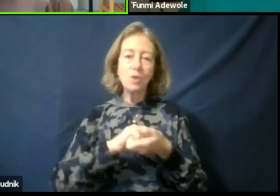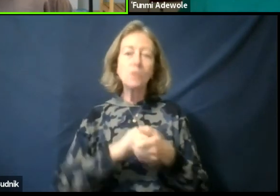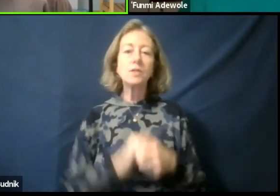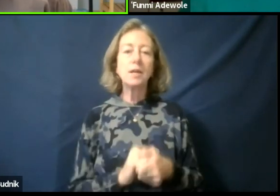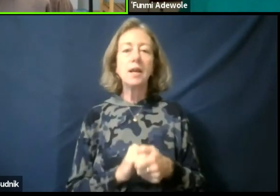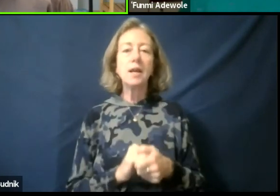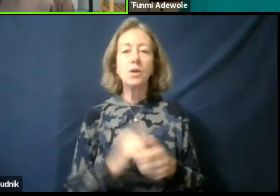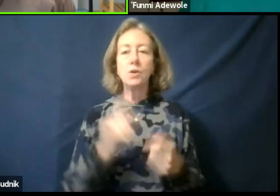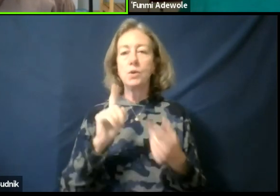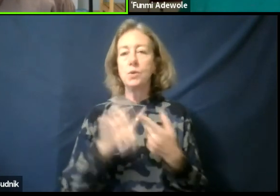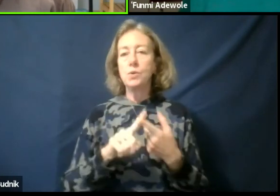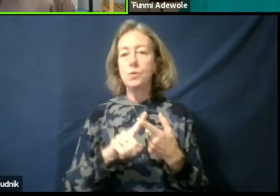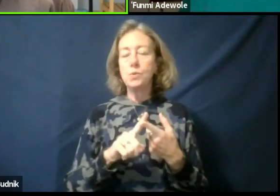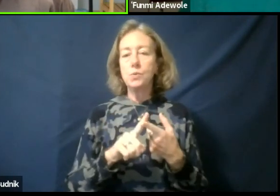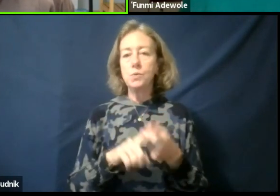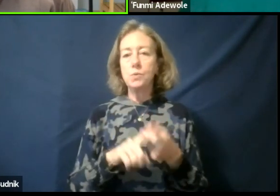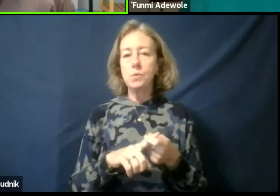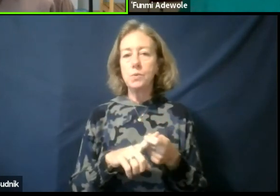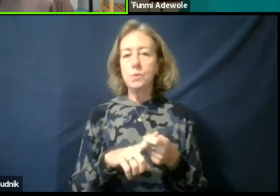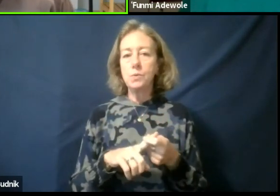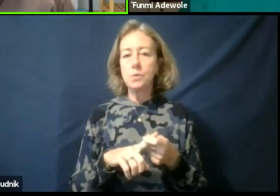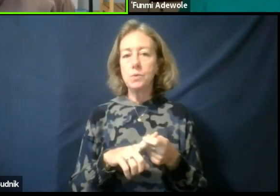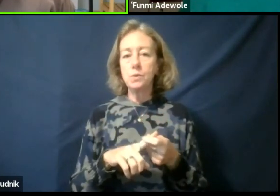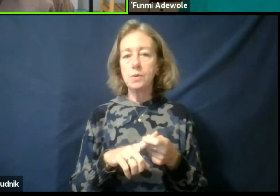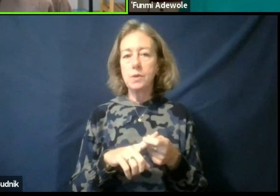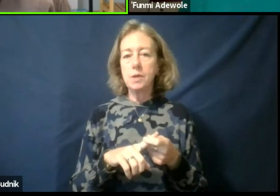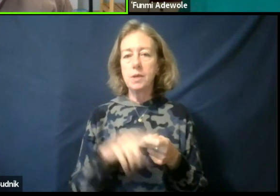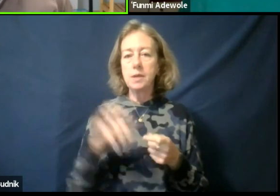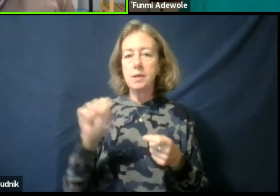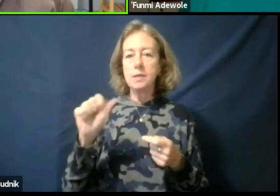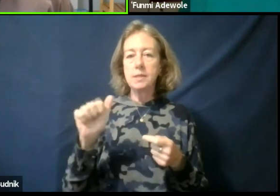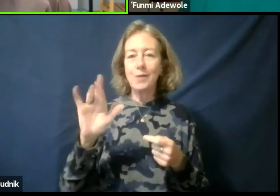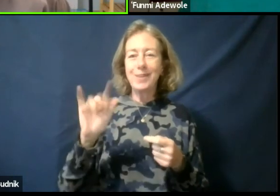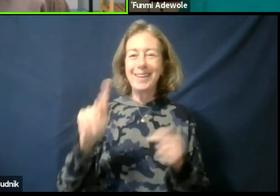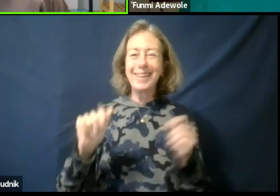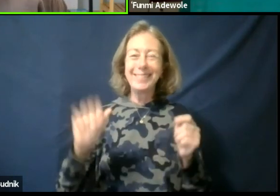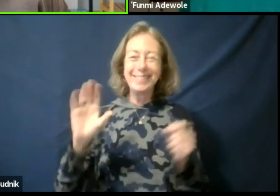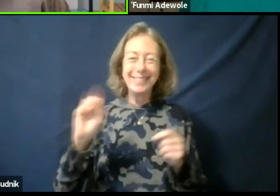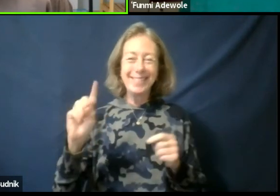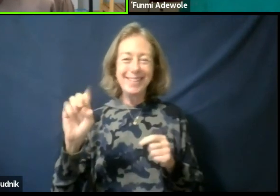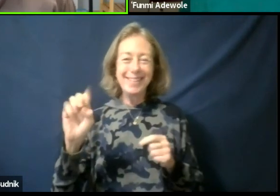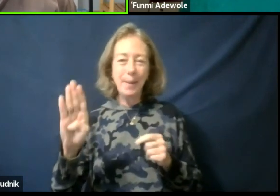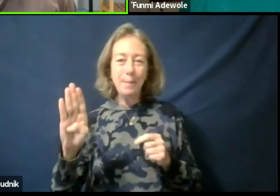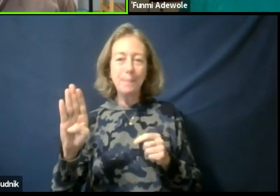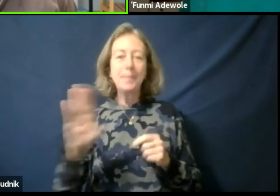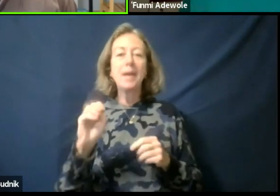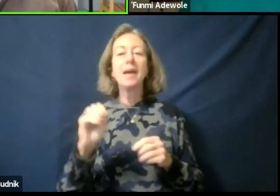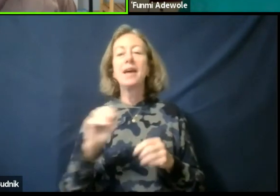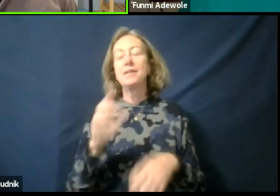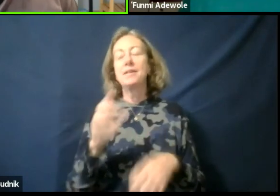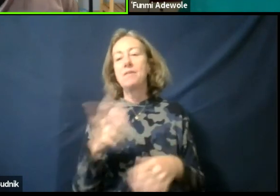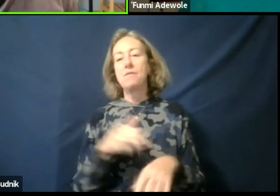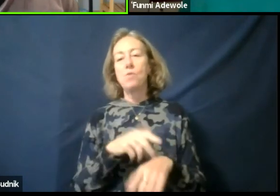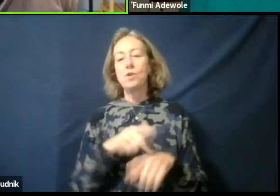To Sarika and Deb and of course to our live captioners. Thank you so much